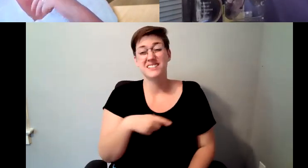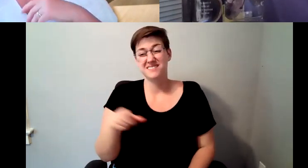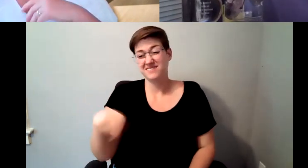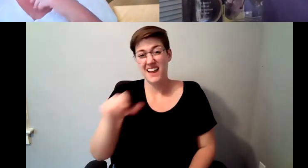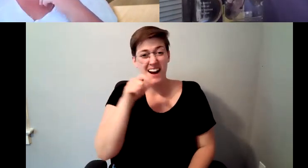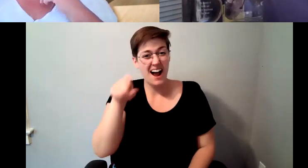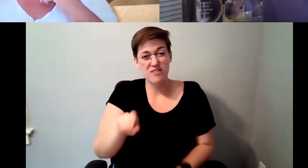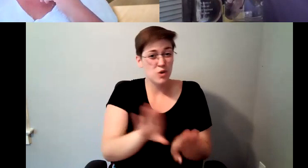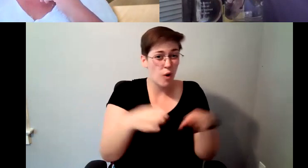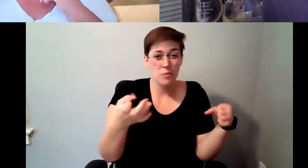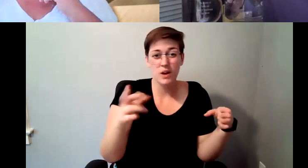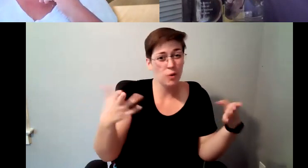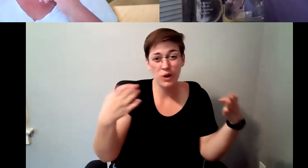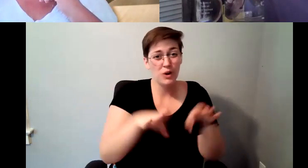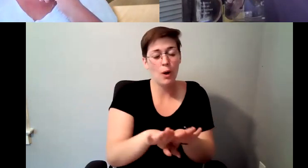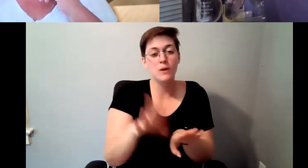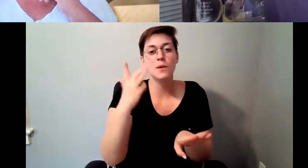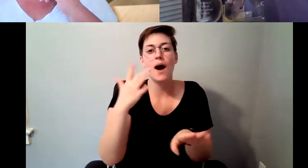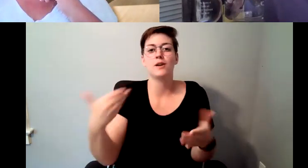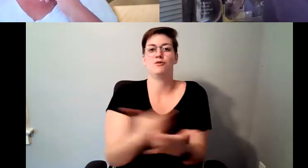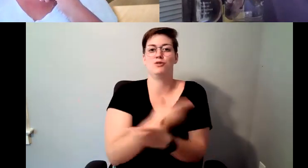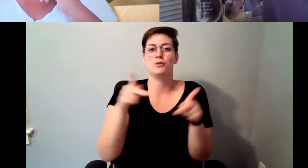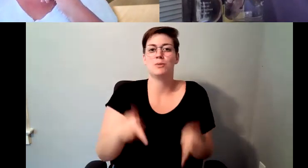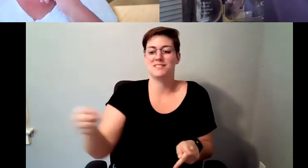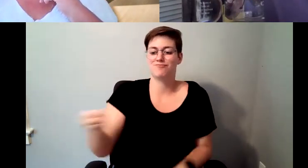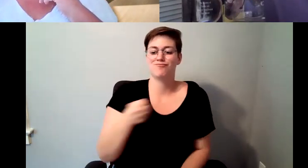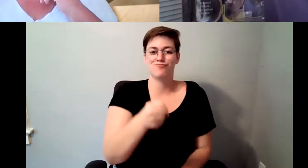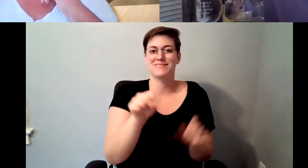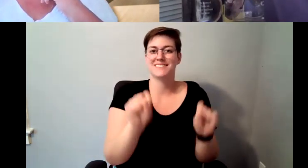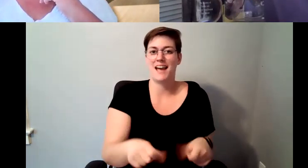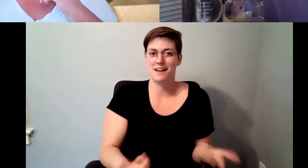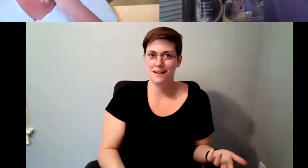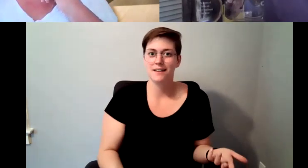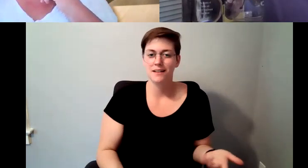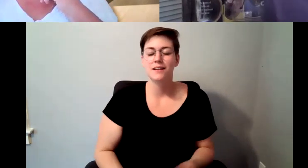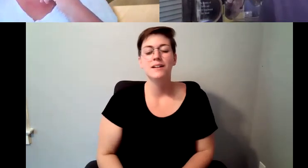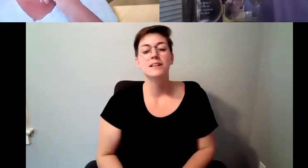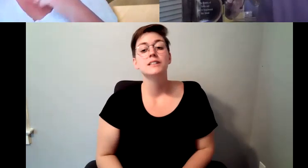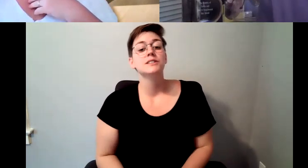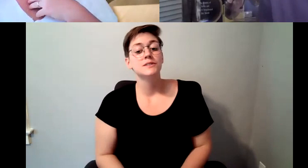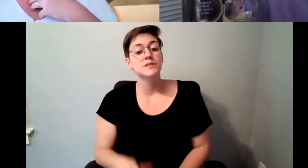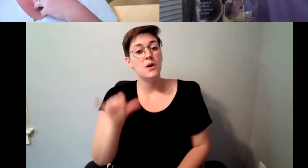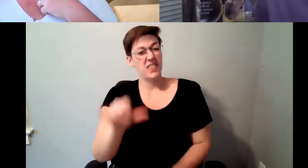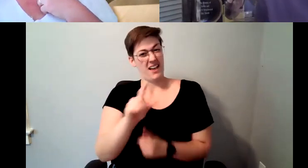D. Major Cohen: And, and what I did immediately as a supervisor was to take advantage of the